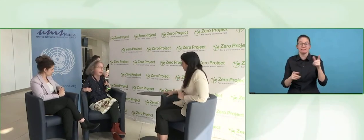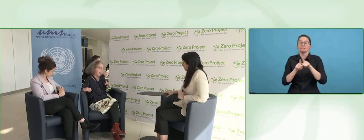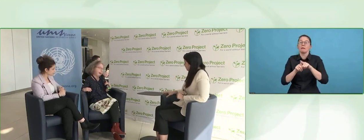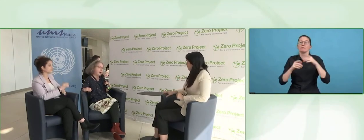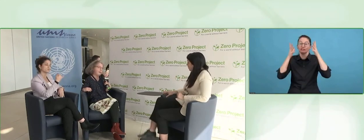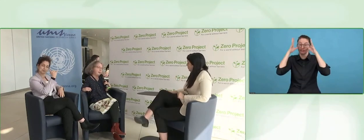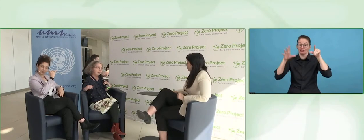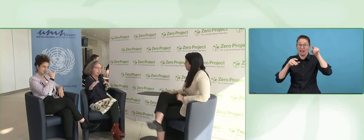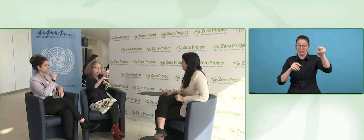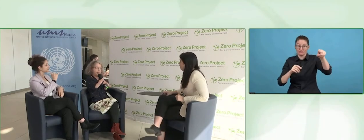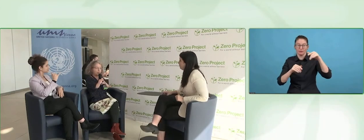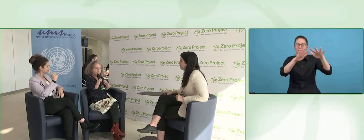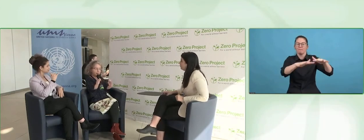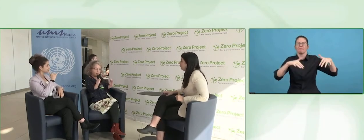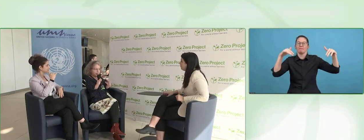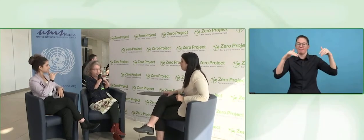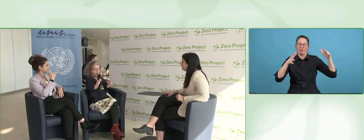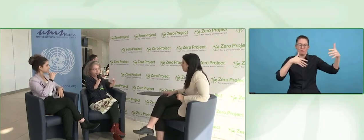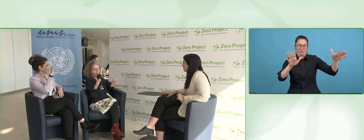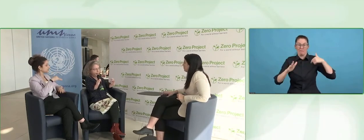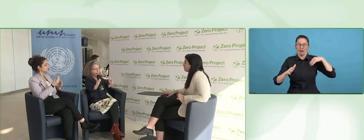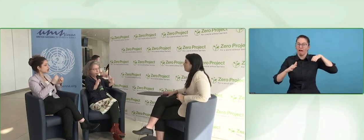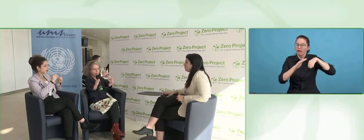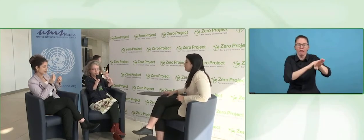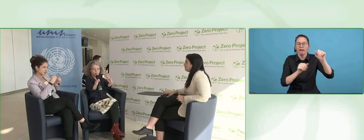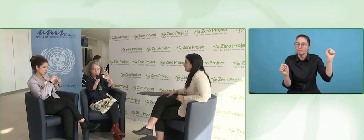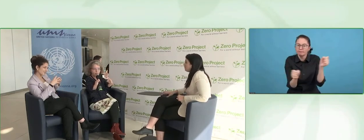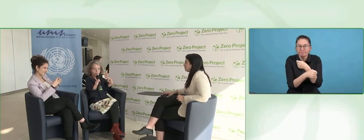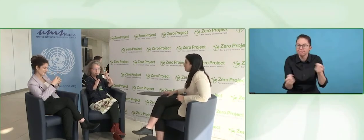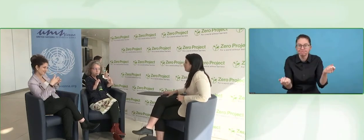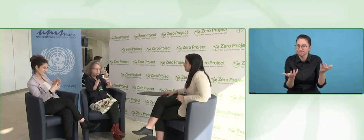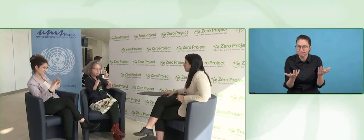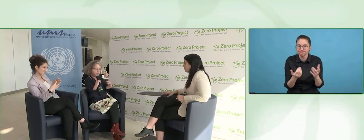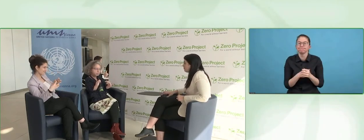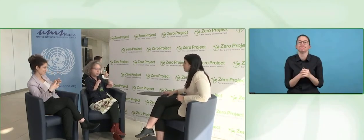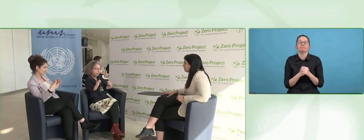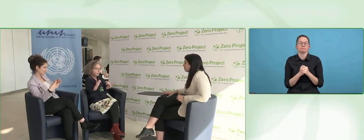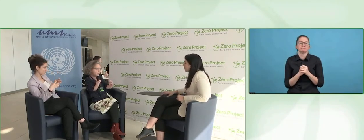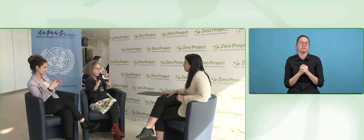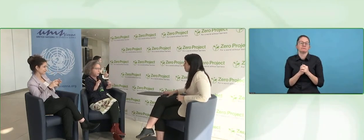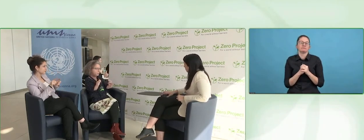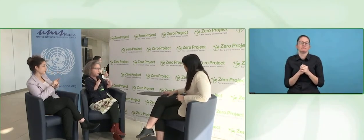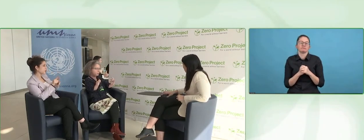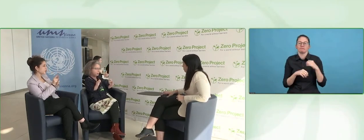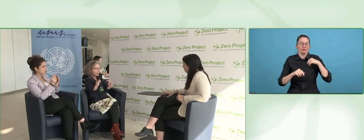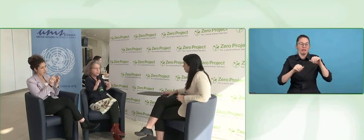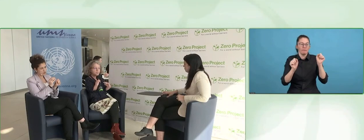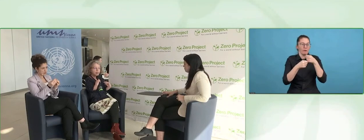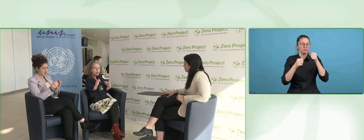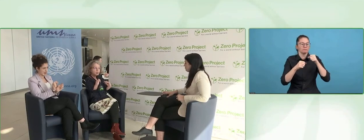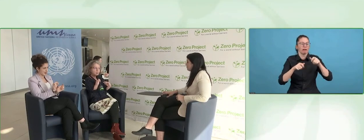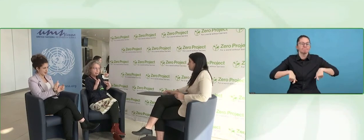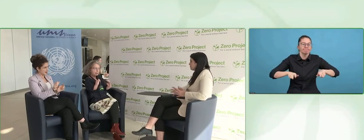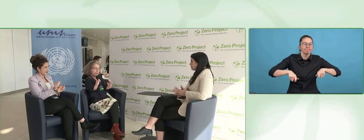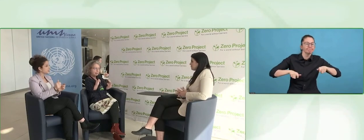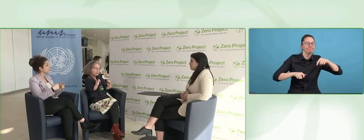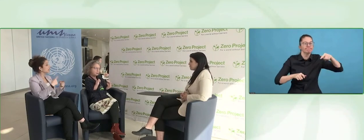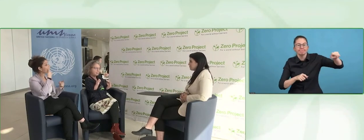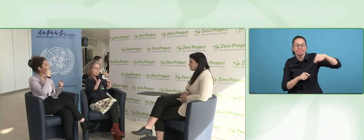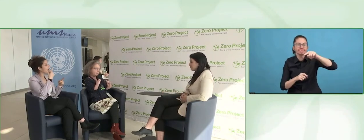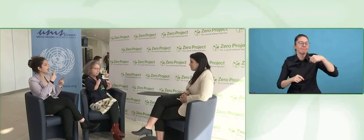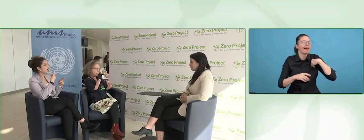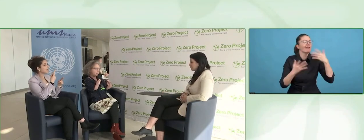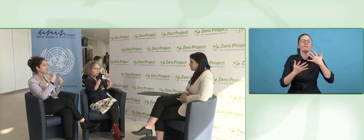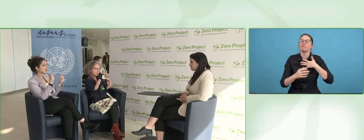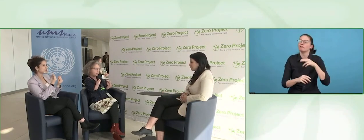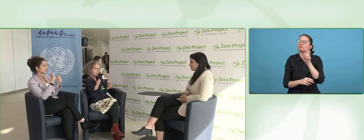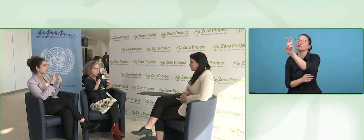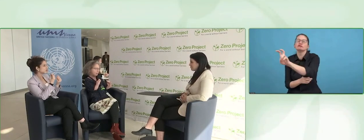Yes, I had a little remote thing, looks like it is from the 70s Star